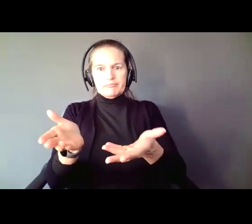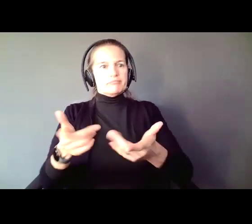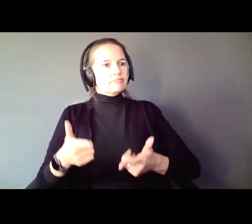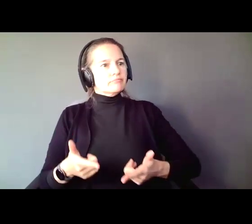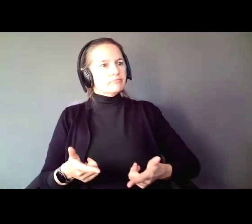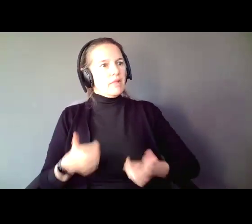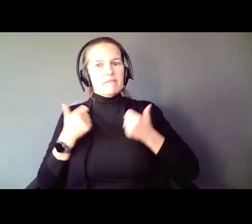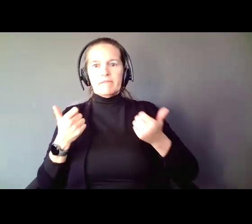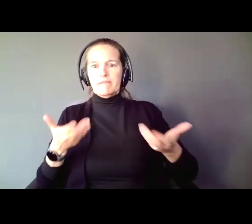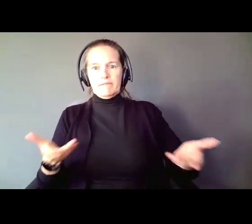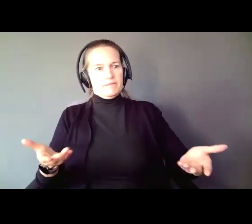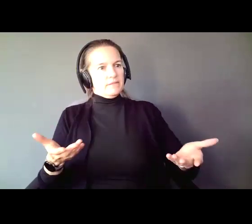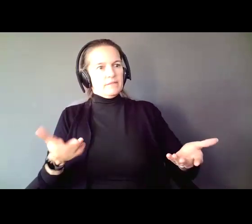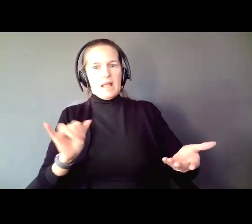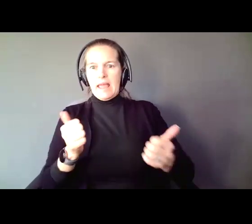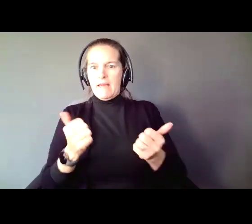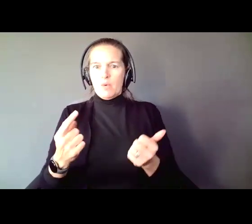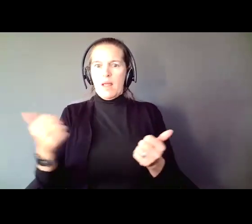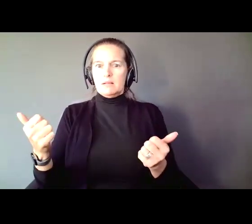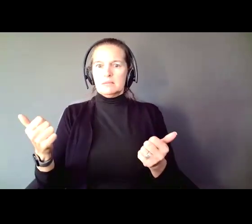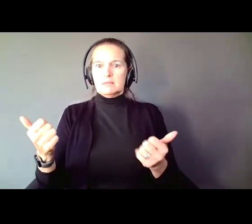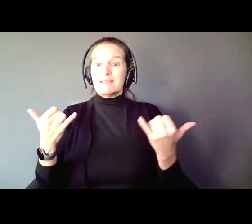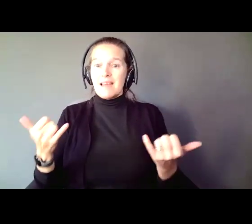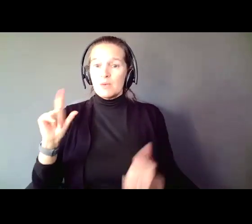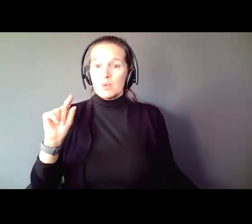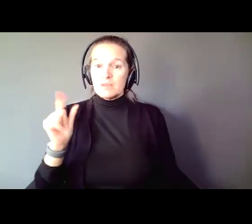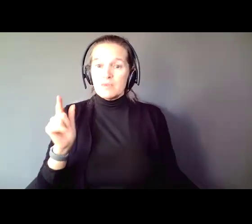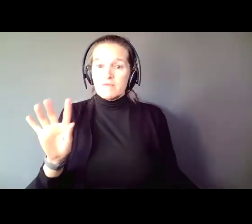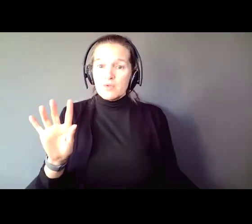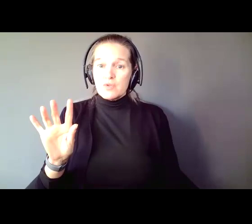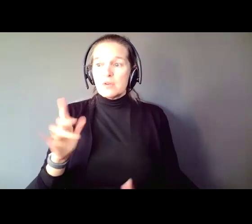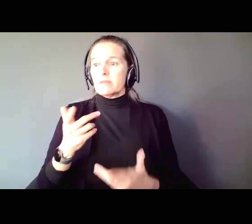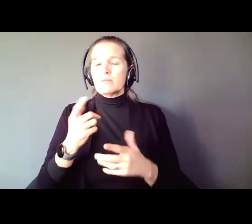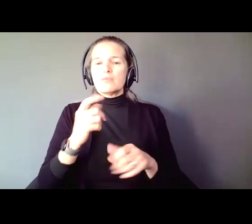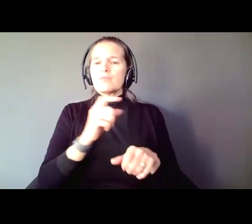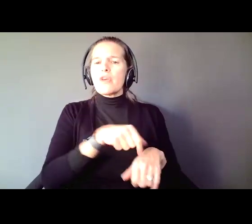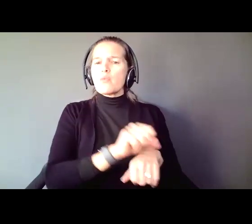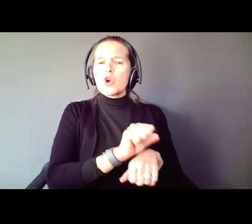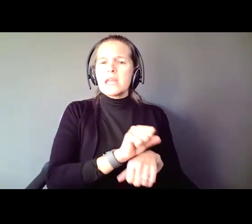Sitting here today in 2024, working in the community, paying regular taxes, making regular wages, is an